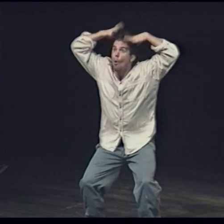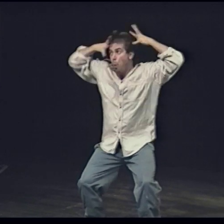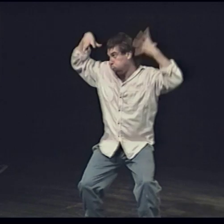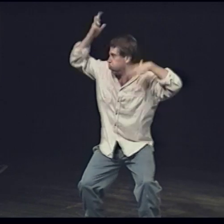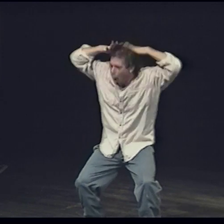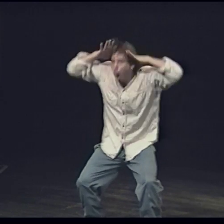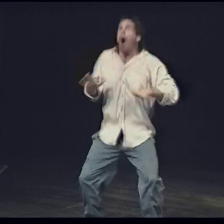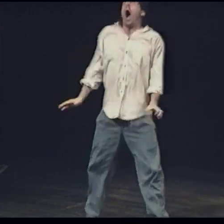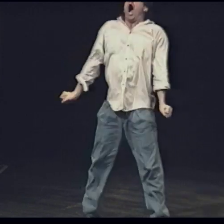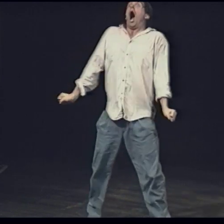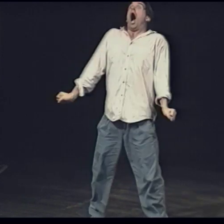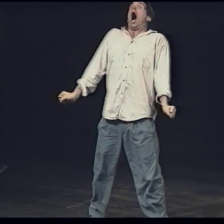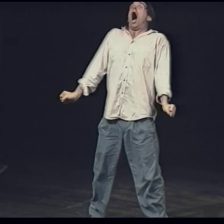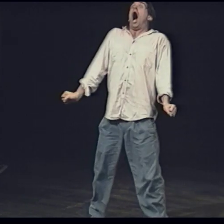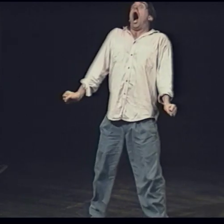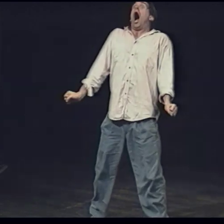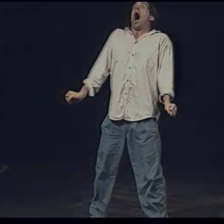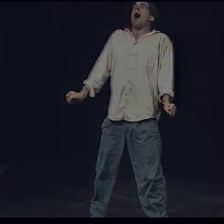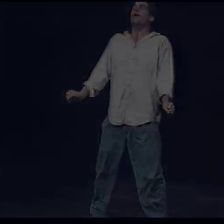Chattering teeth submerged and out!